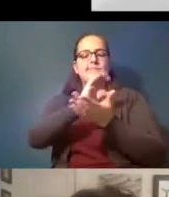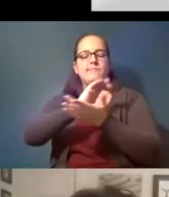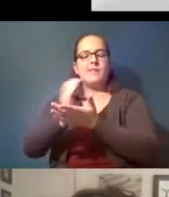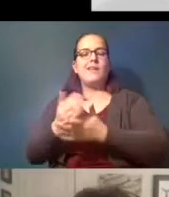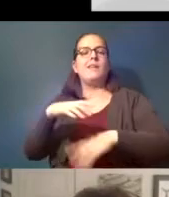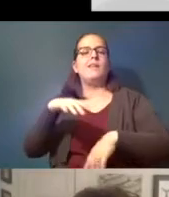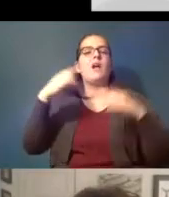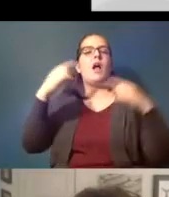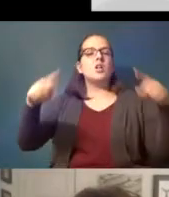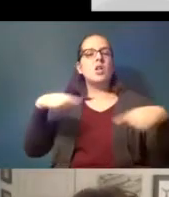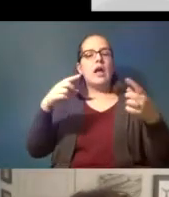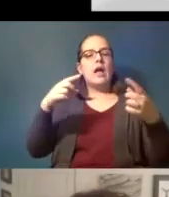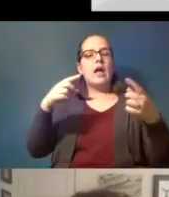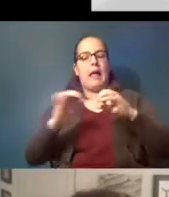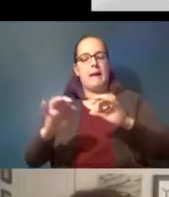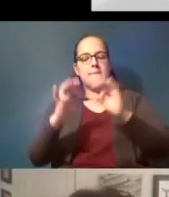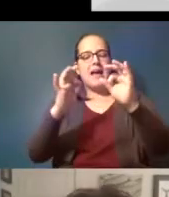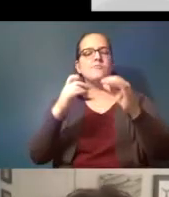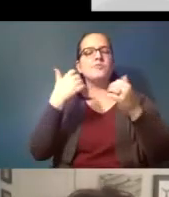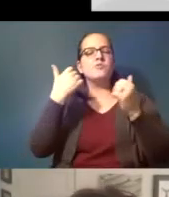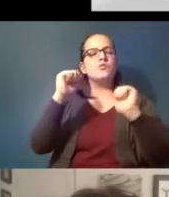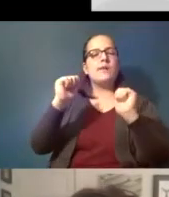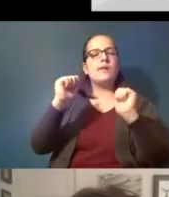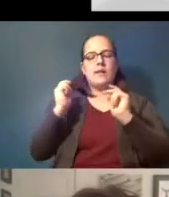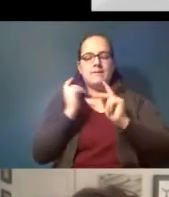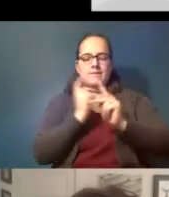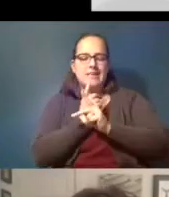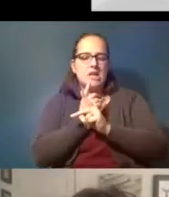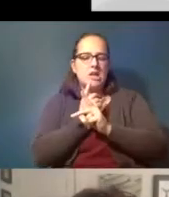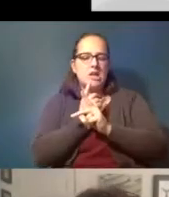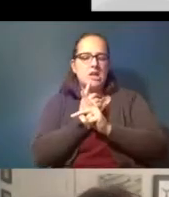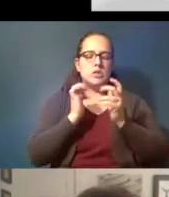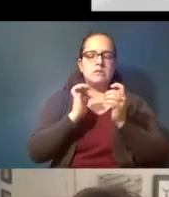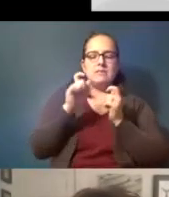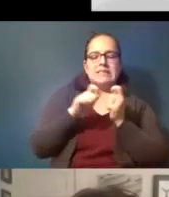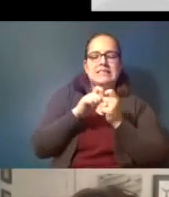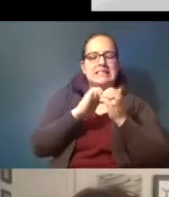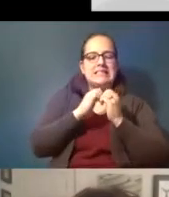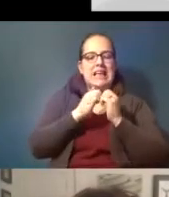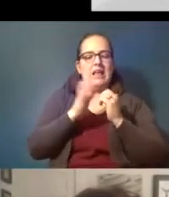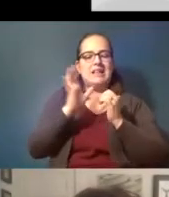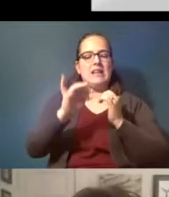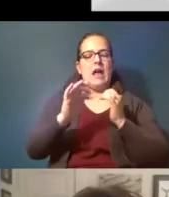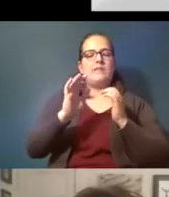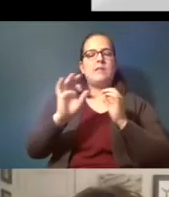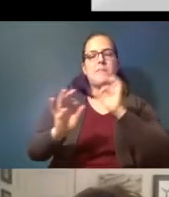to try to get at some of the subtle ways these particles that might be suspended in the water